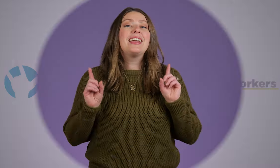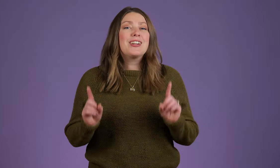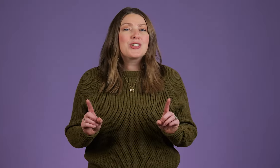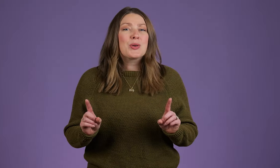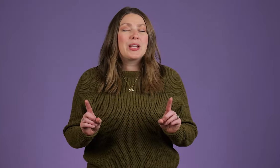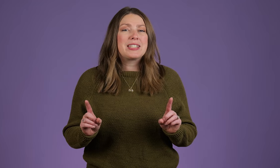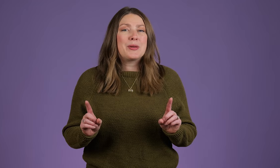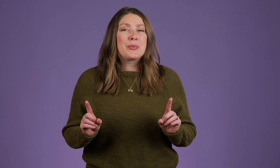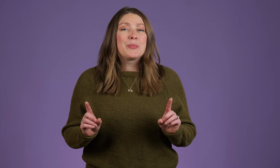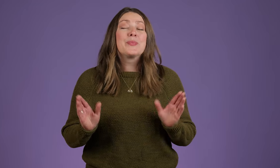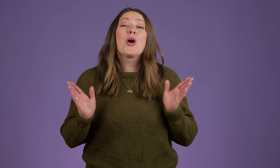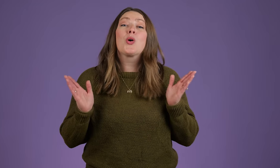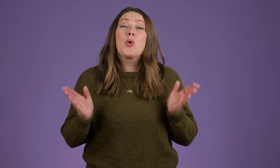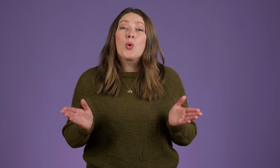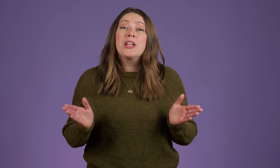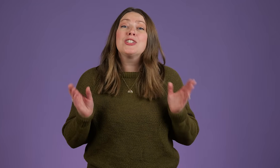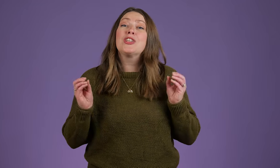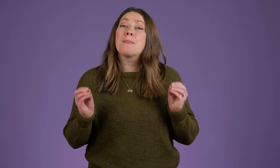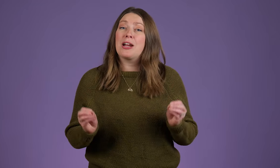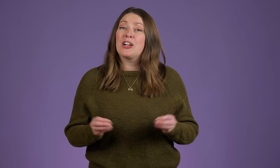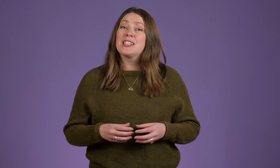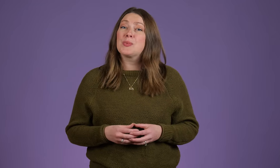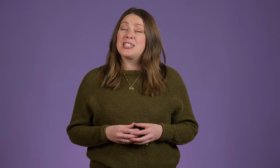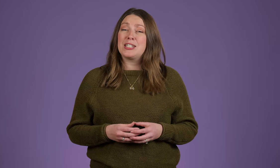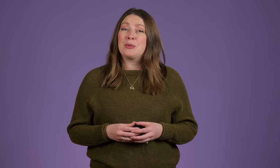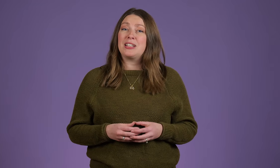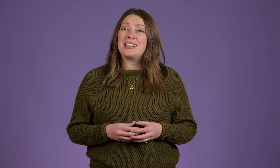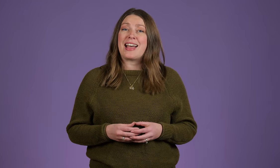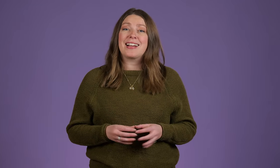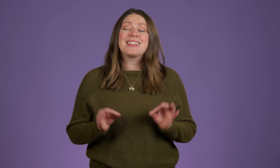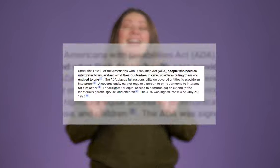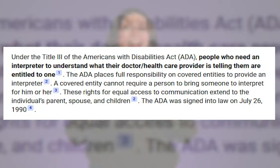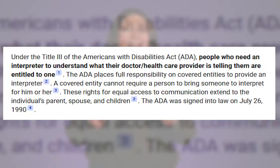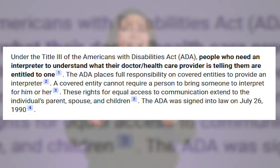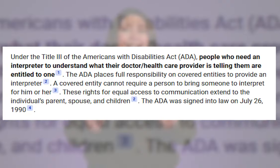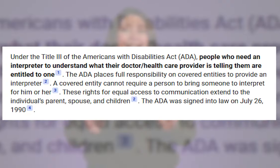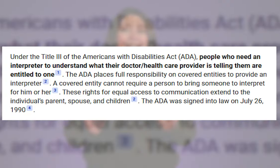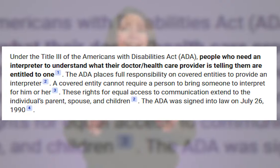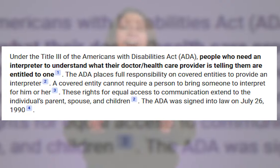Here's a quick tip. According to the Americans with Disabilities Act, ADA,